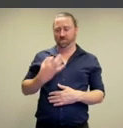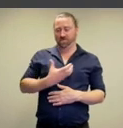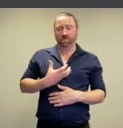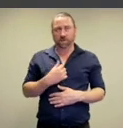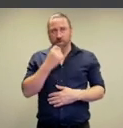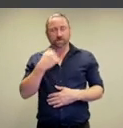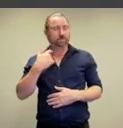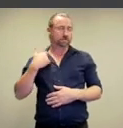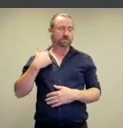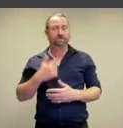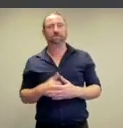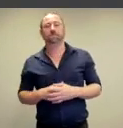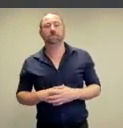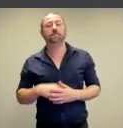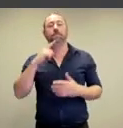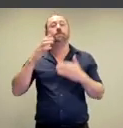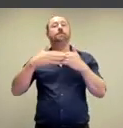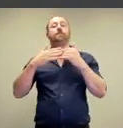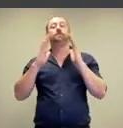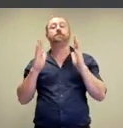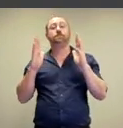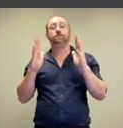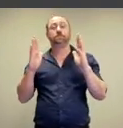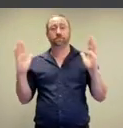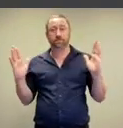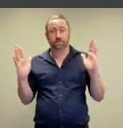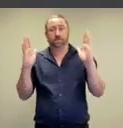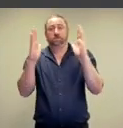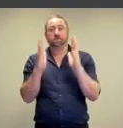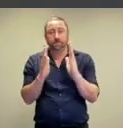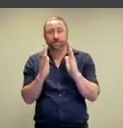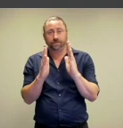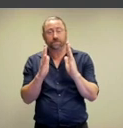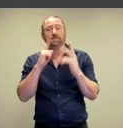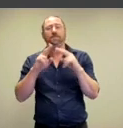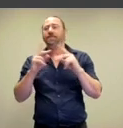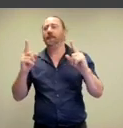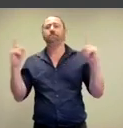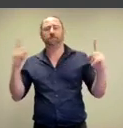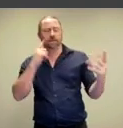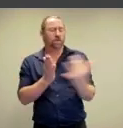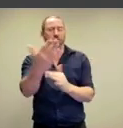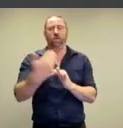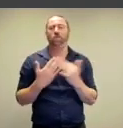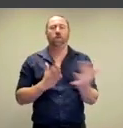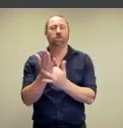uncomfortable, they've actually modified